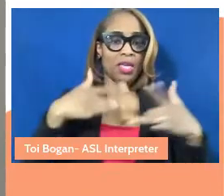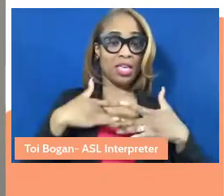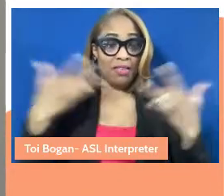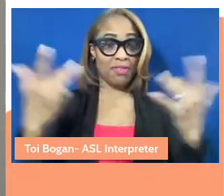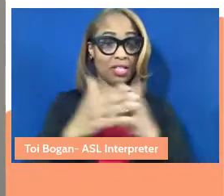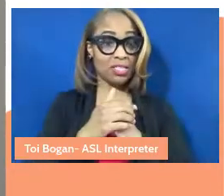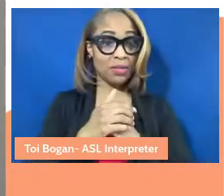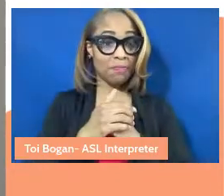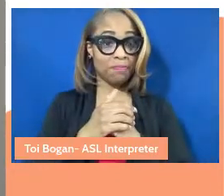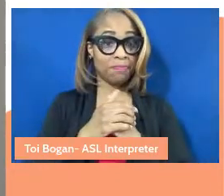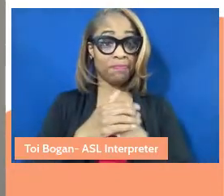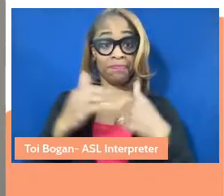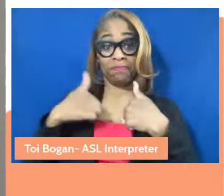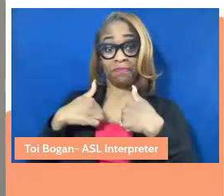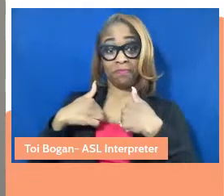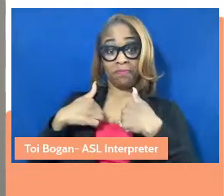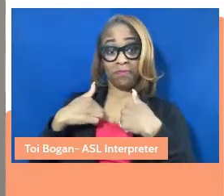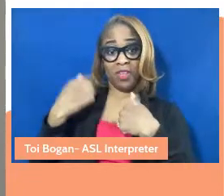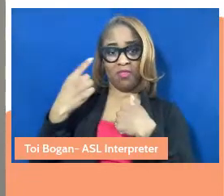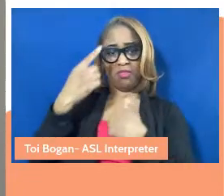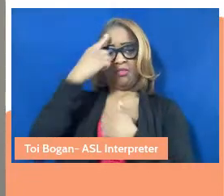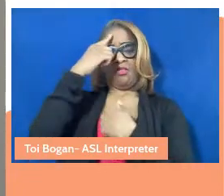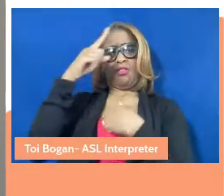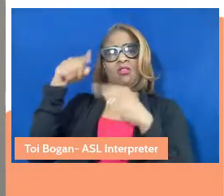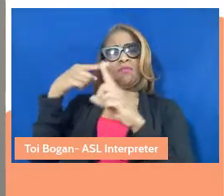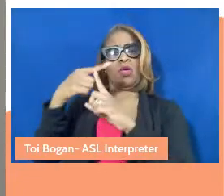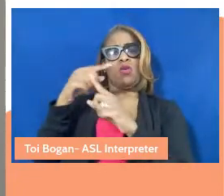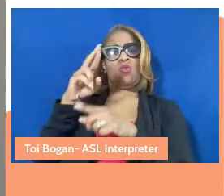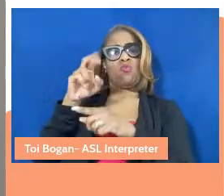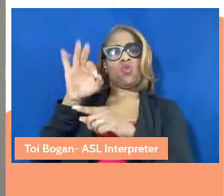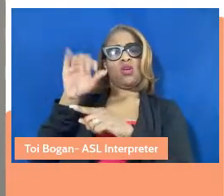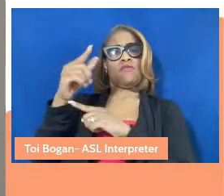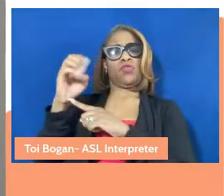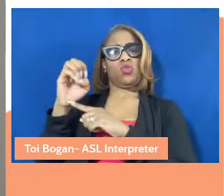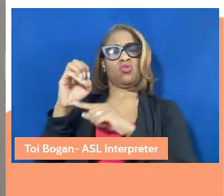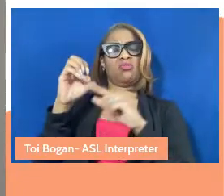Now, personally, I've always sought and found refuge in spaces of possibility. Imagination